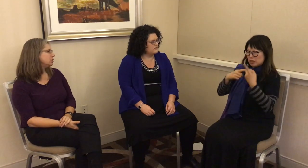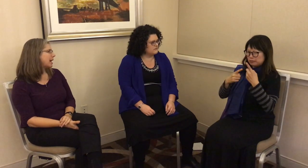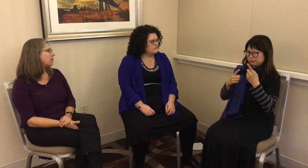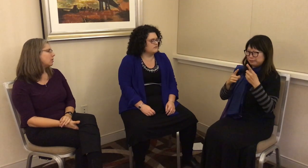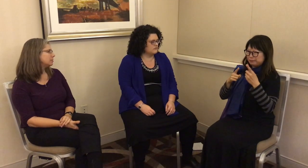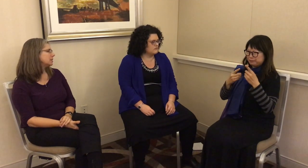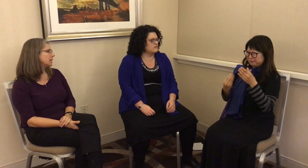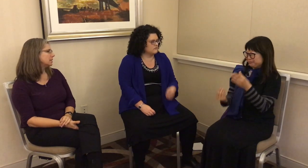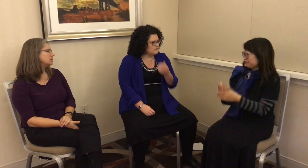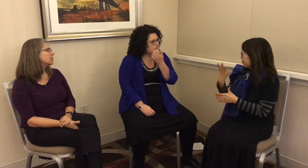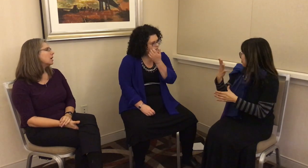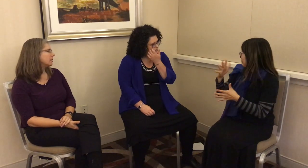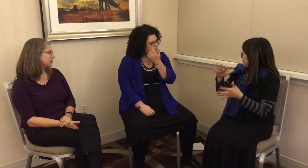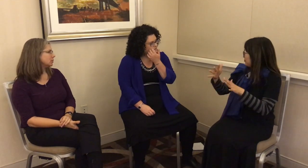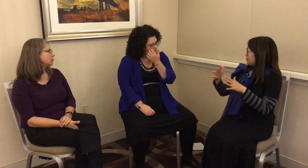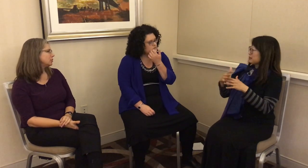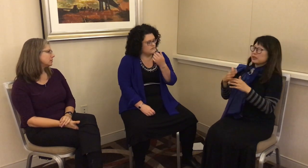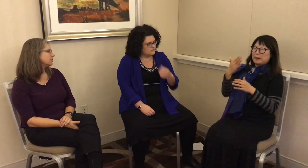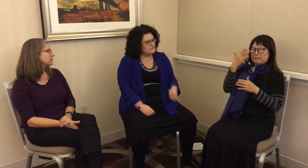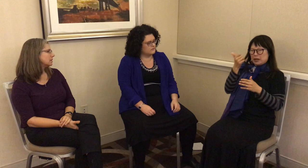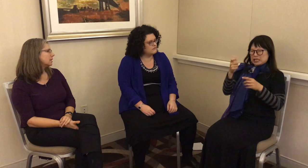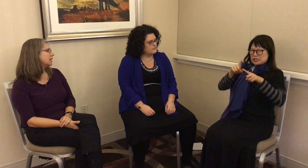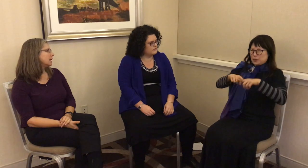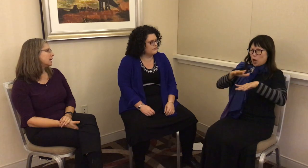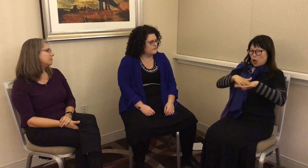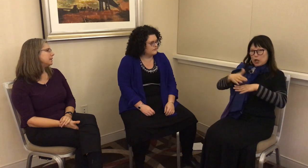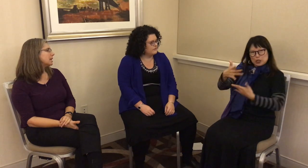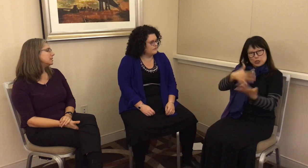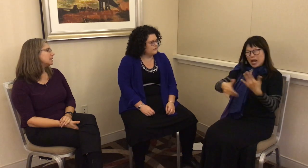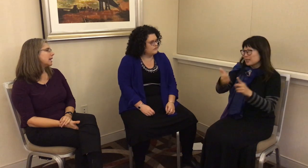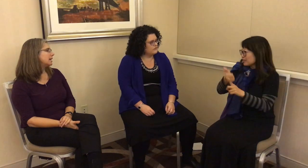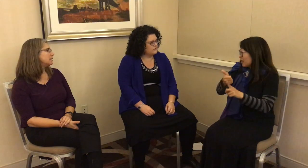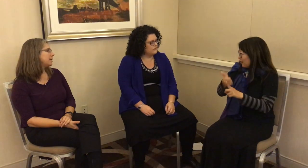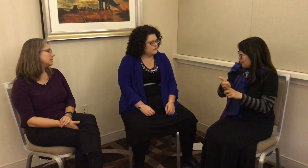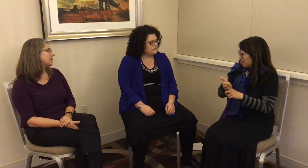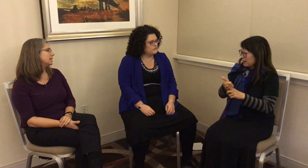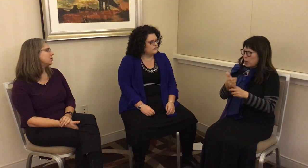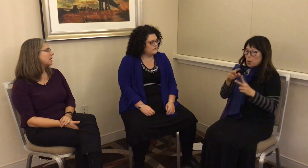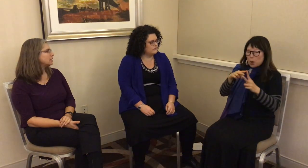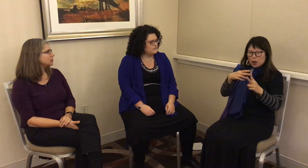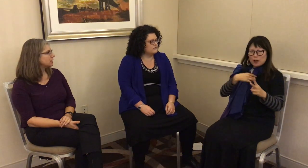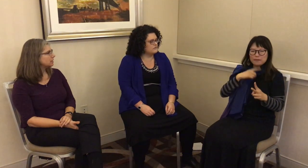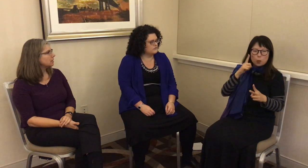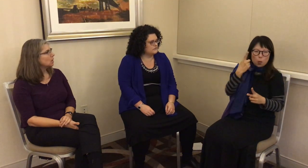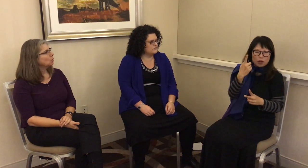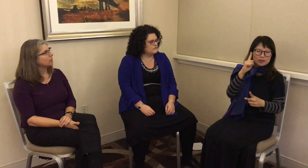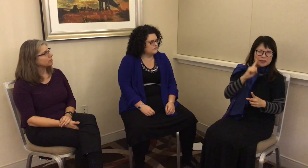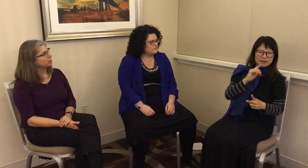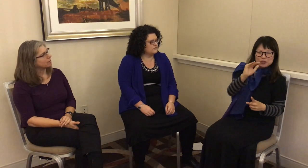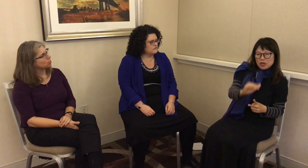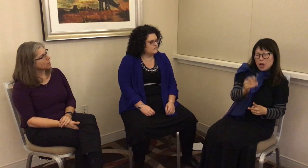to how home signs emerge because, again, it depends on the interaction, whether you have